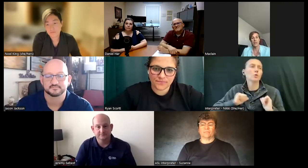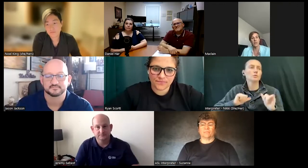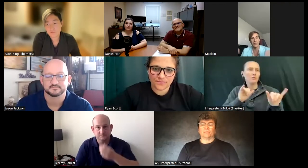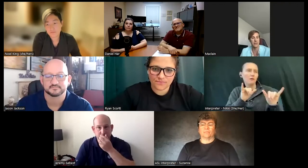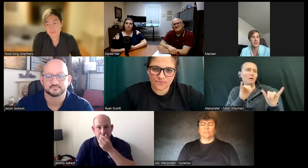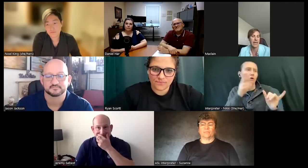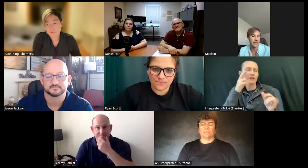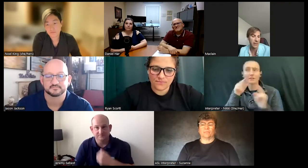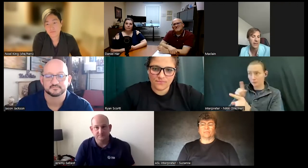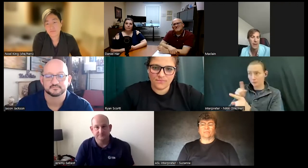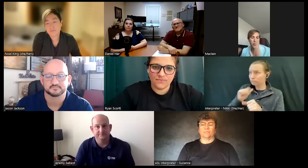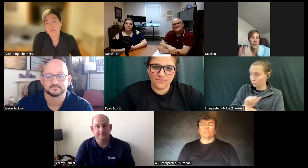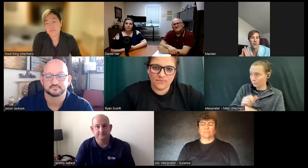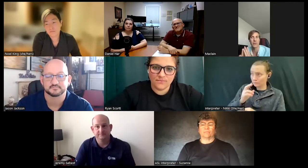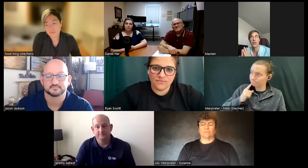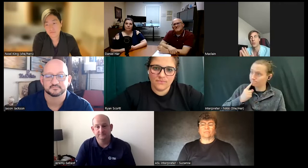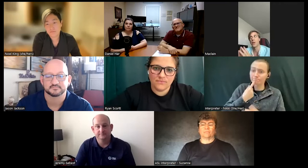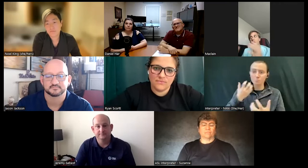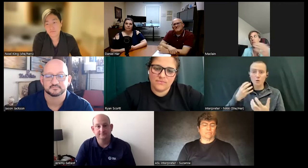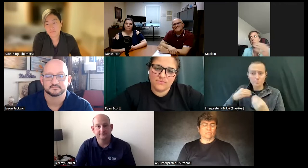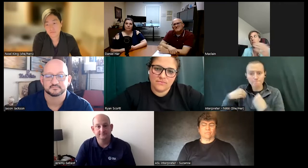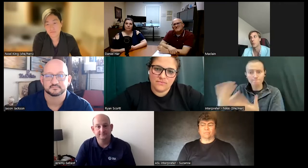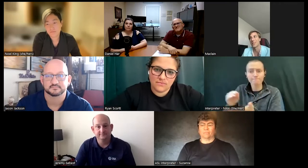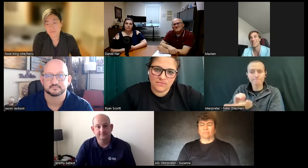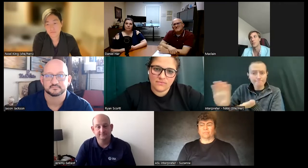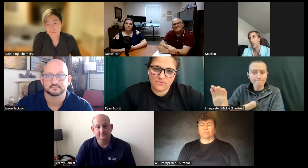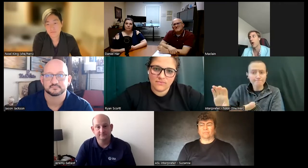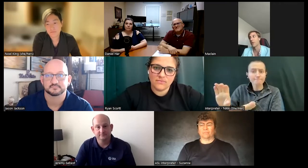realize okay so this guy's serious about shows so you understand what it what all